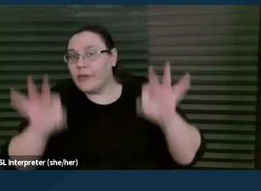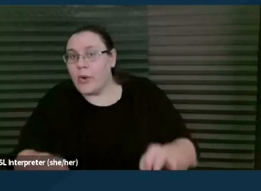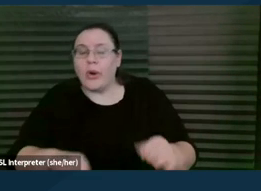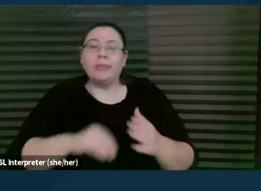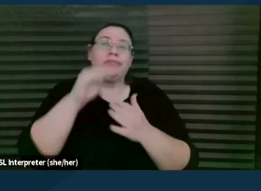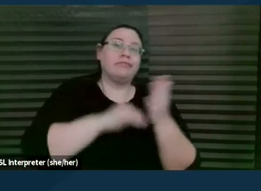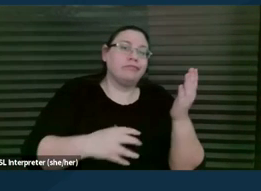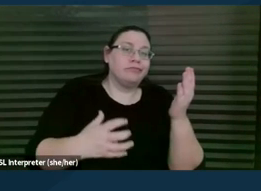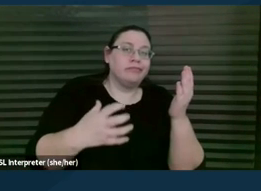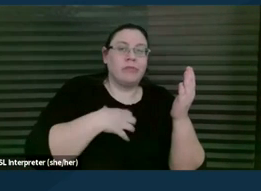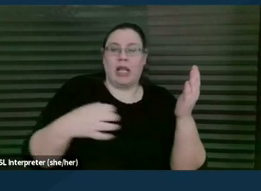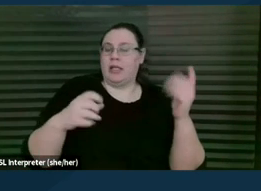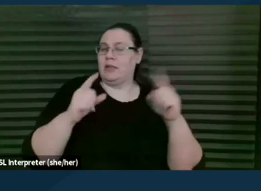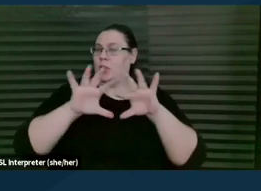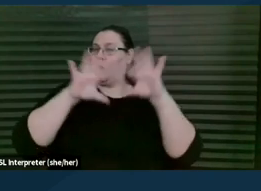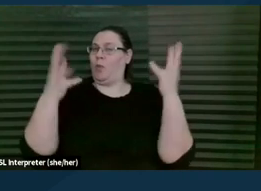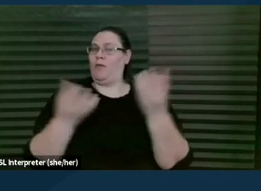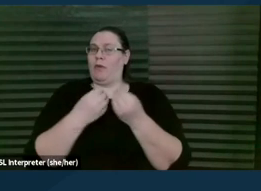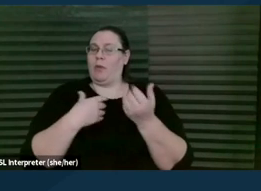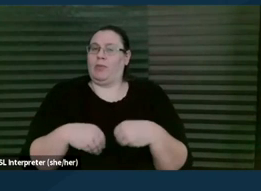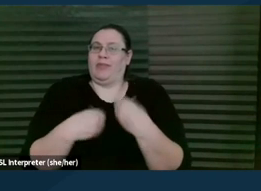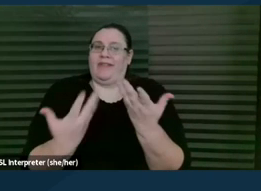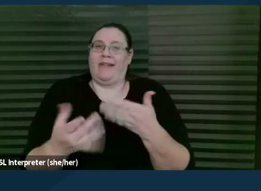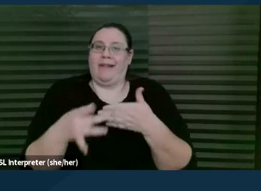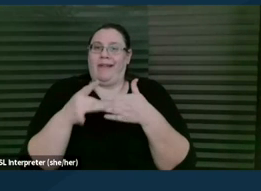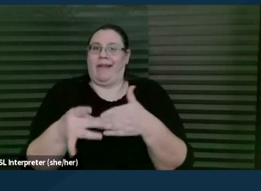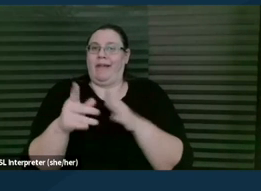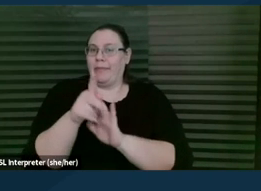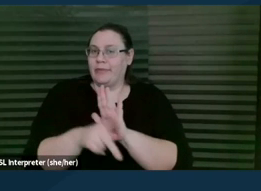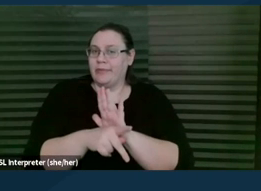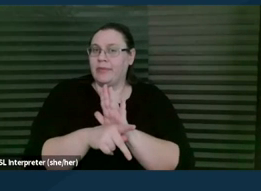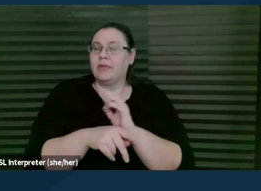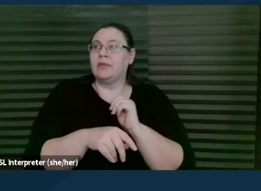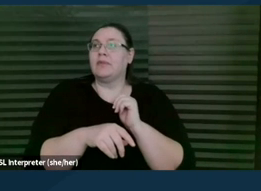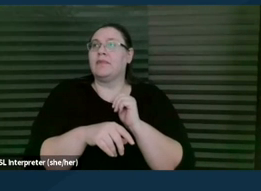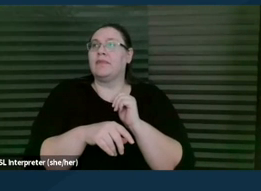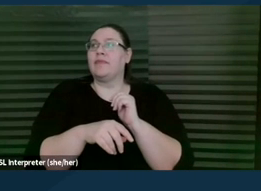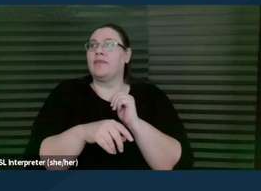but generally I wanna provide just the guiding principle that it becomes practicing law